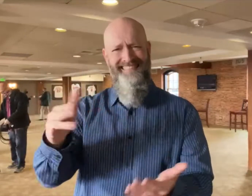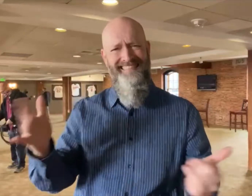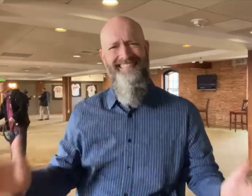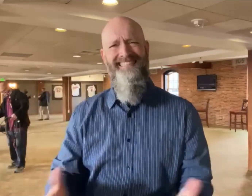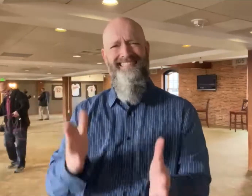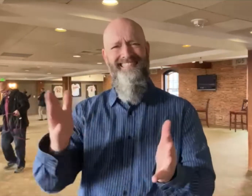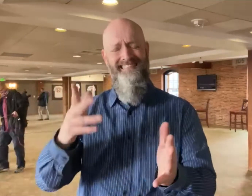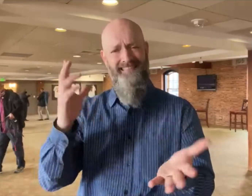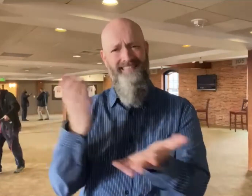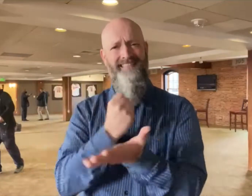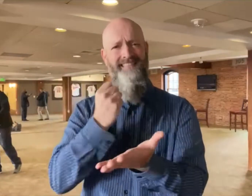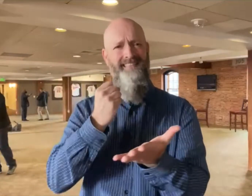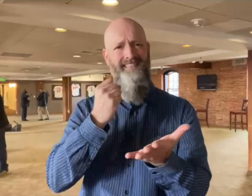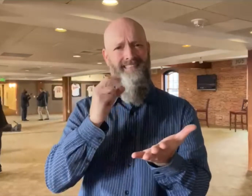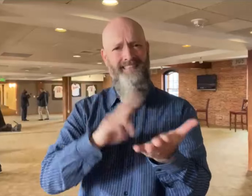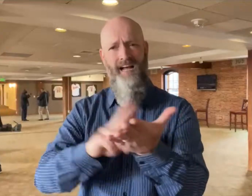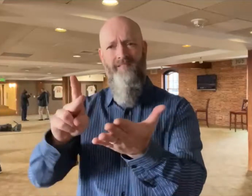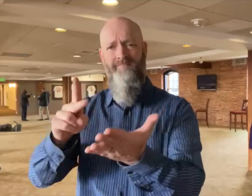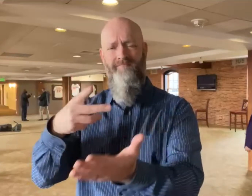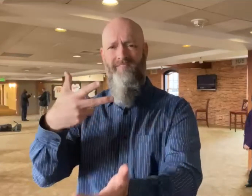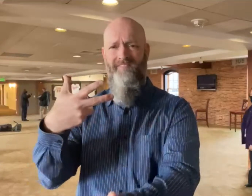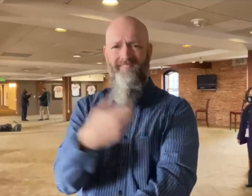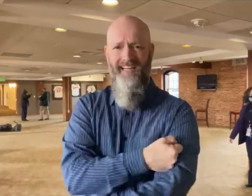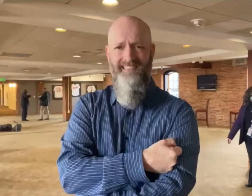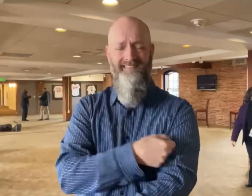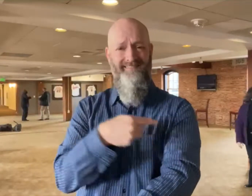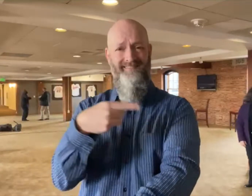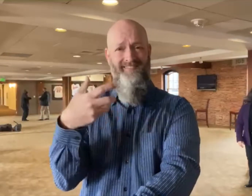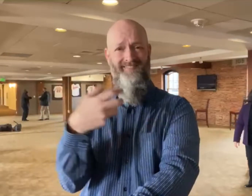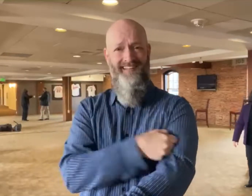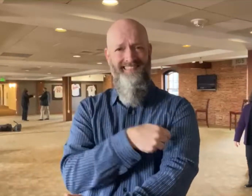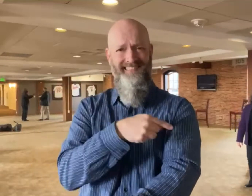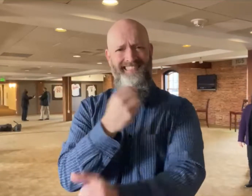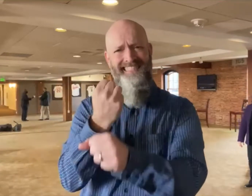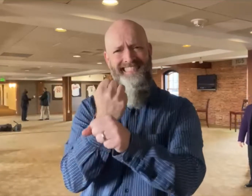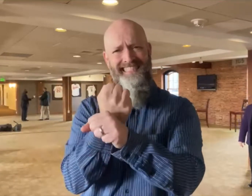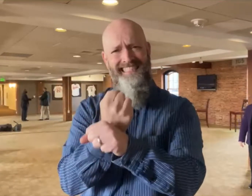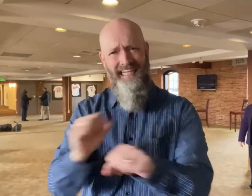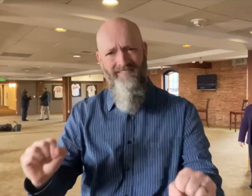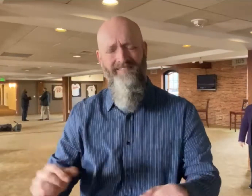and encourage people to combat against the pandemic by getting vaccination which has been scientifically proven to be safe.